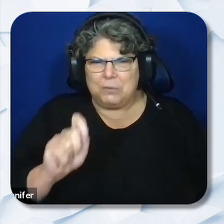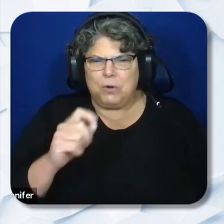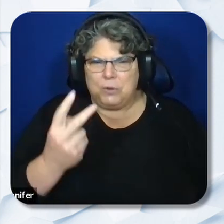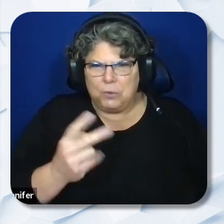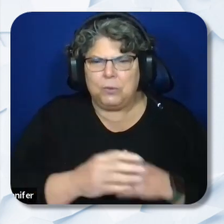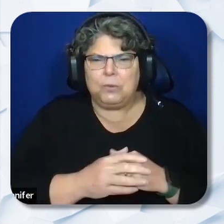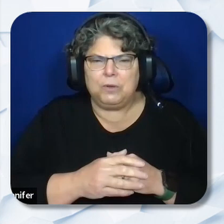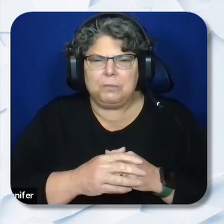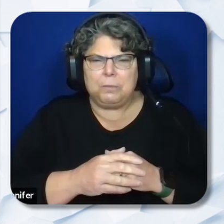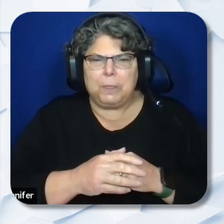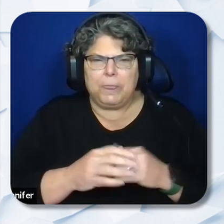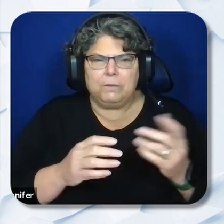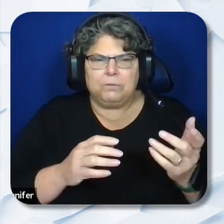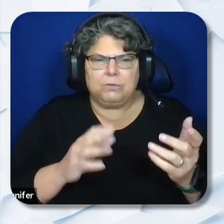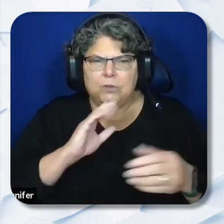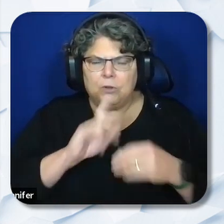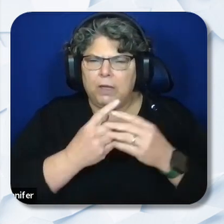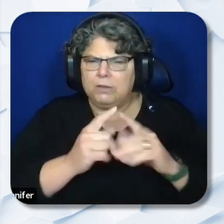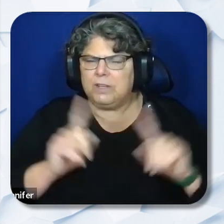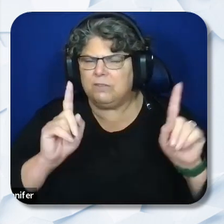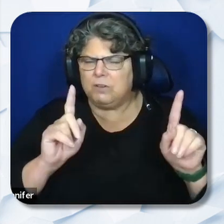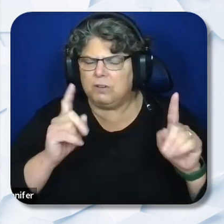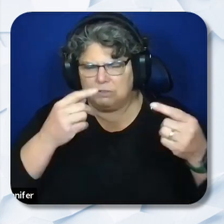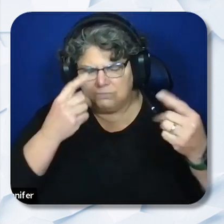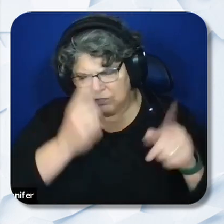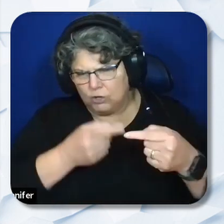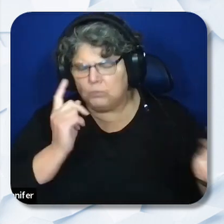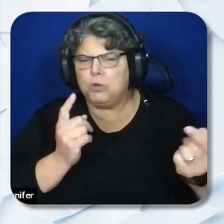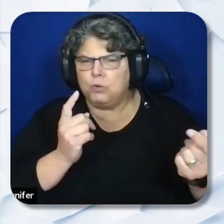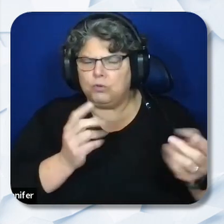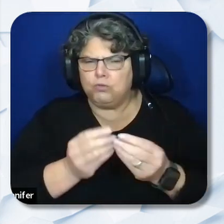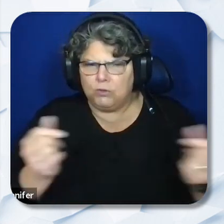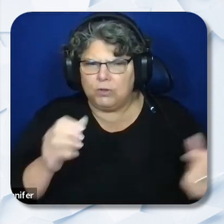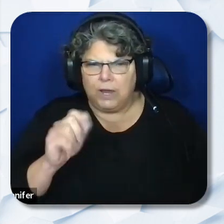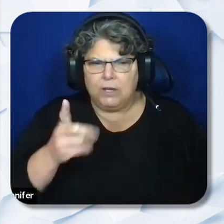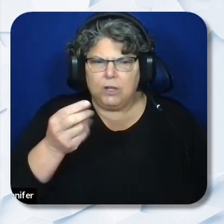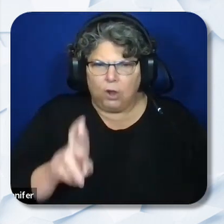a focused on alternate dispute resolution, ADR, and a partnership with family empowerment centers,